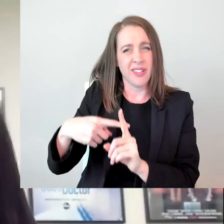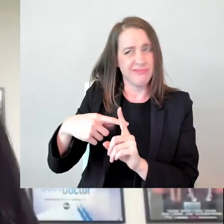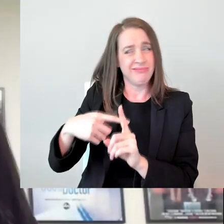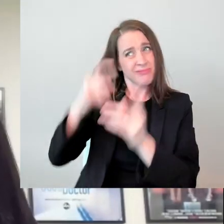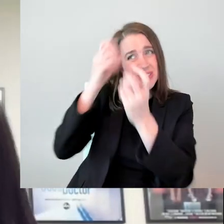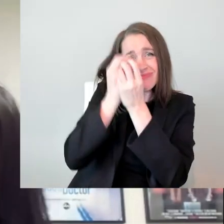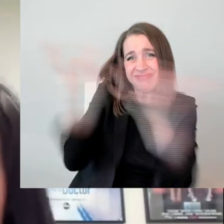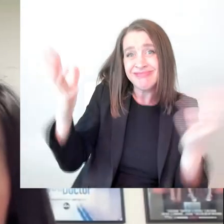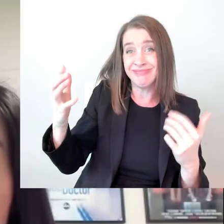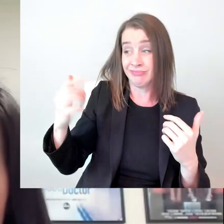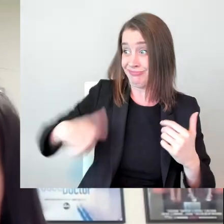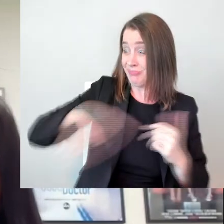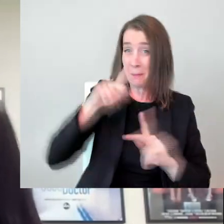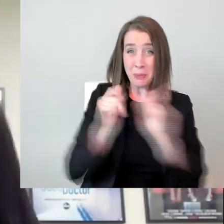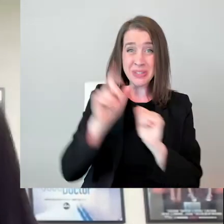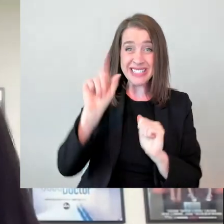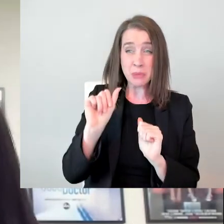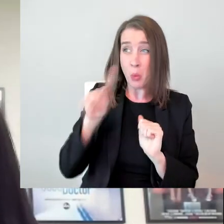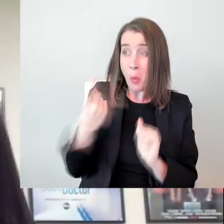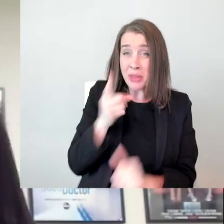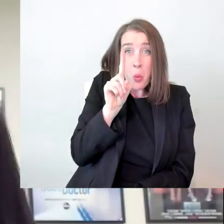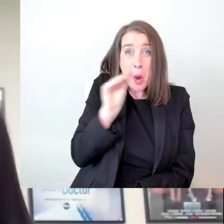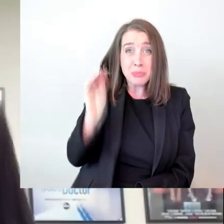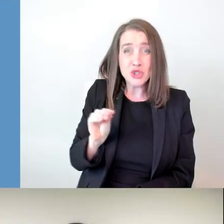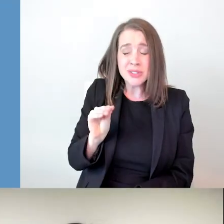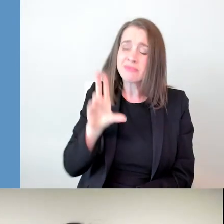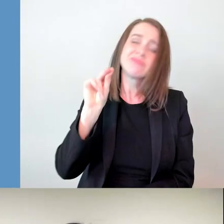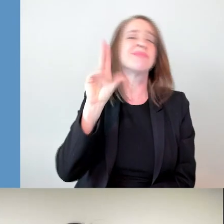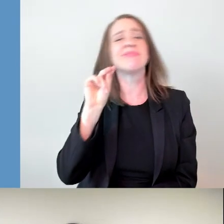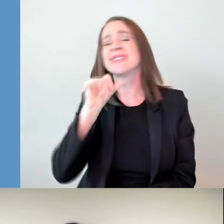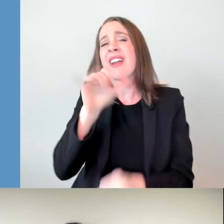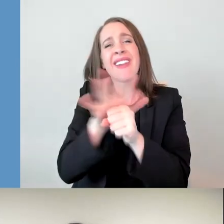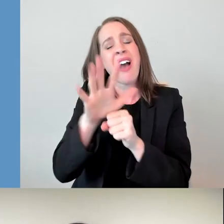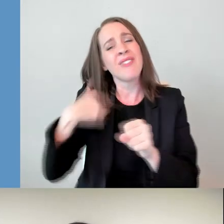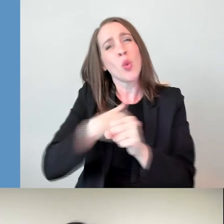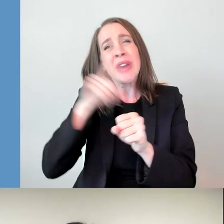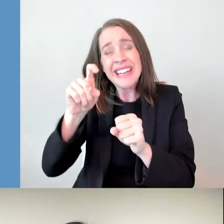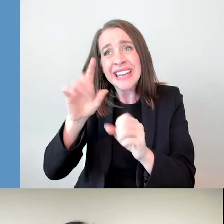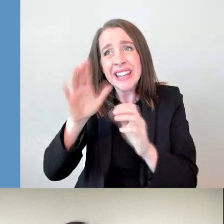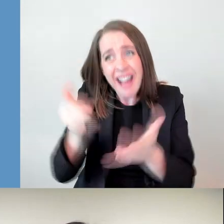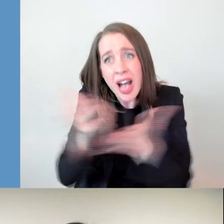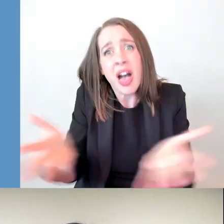I had a producer once who hired me to visual effects on set. And they said, hey, so this is going